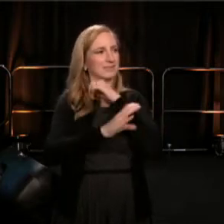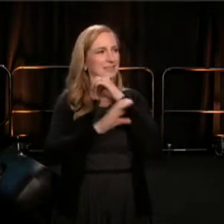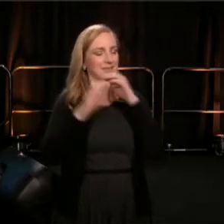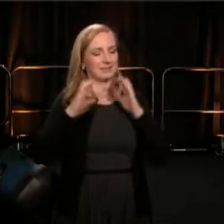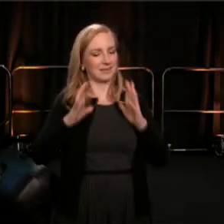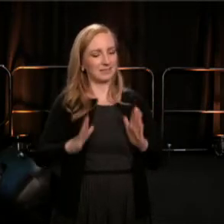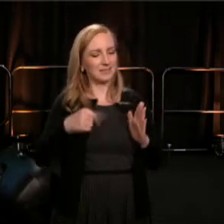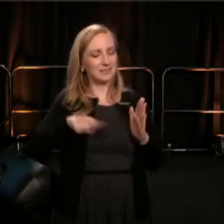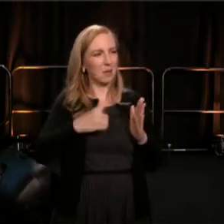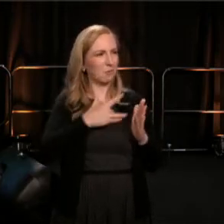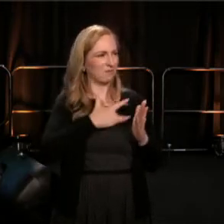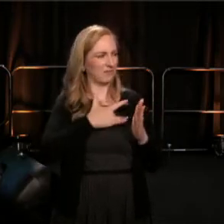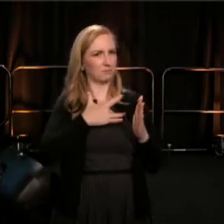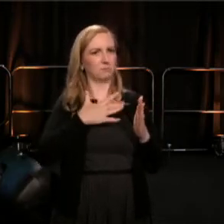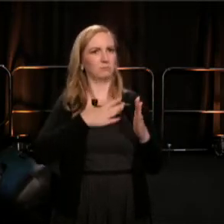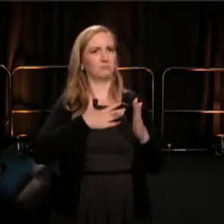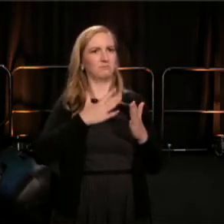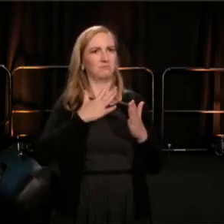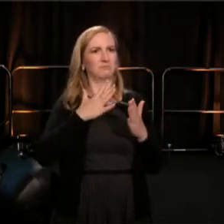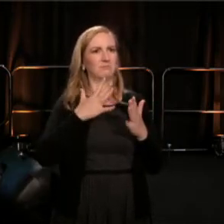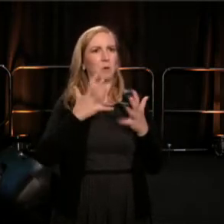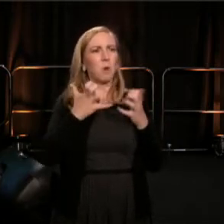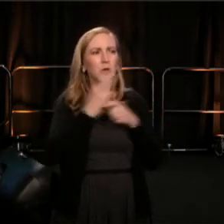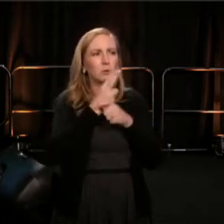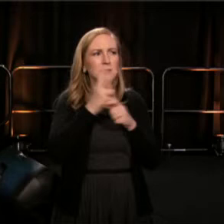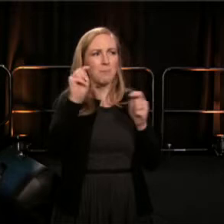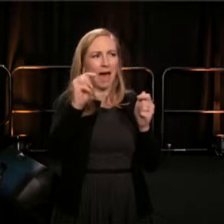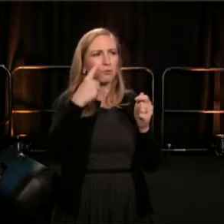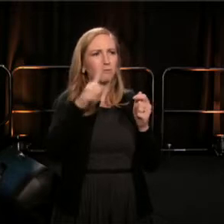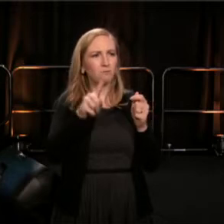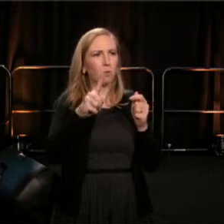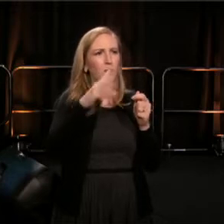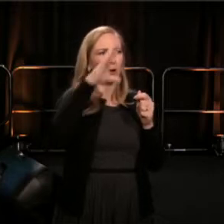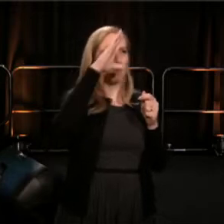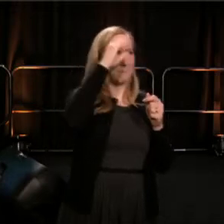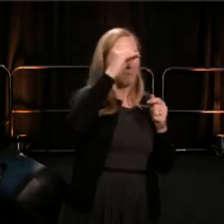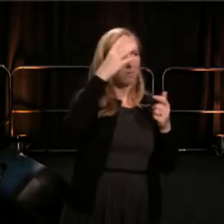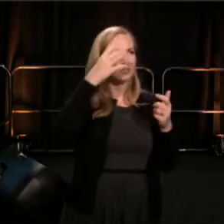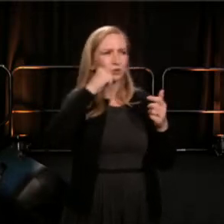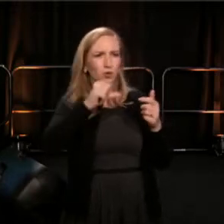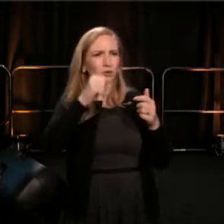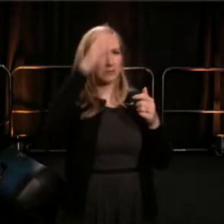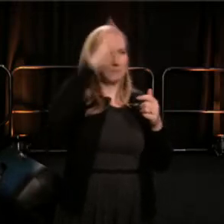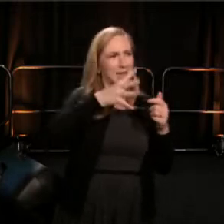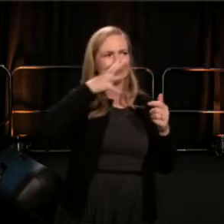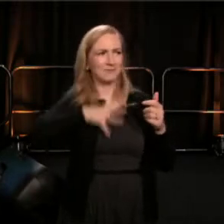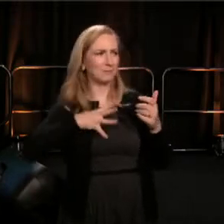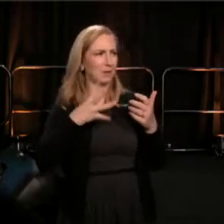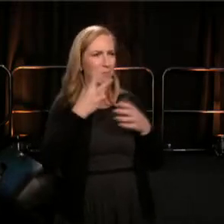when all they want to do, is use the bathroom. We didn't know that the sacred space of a gay bar,